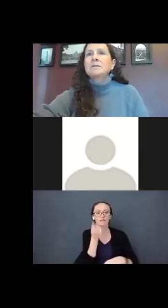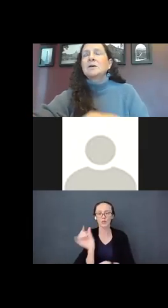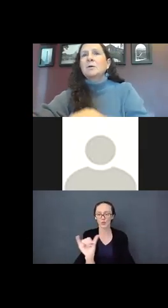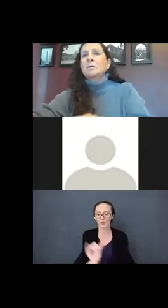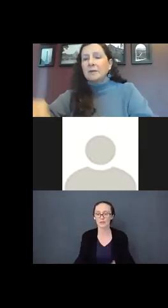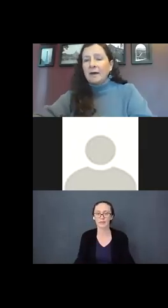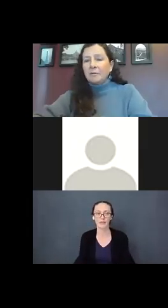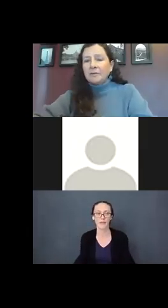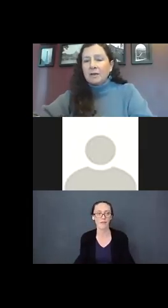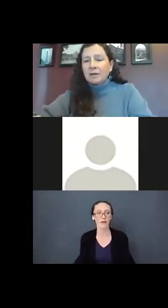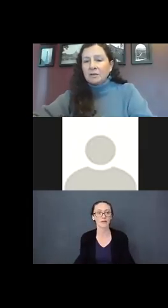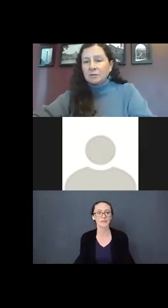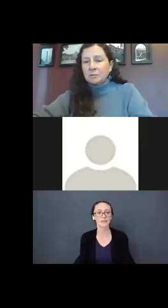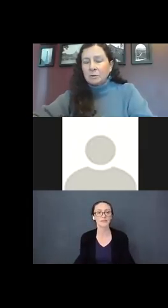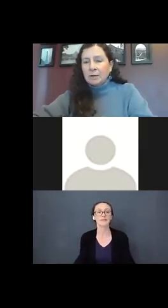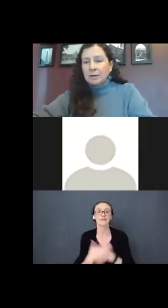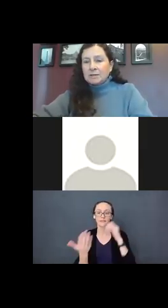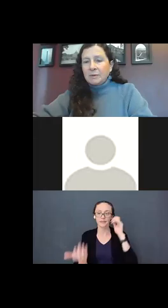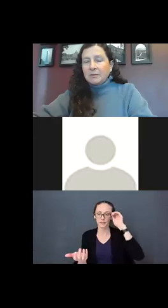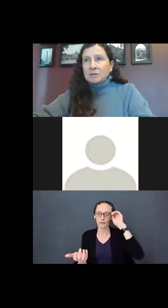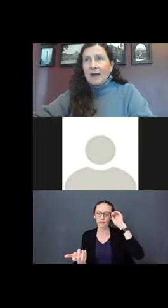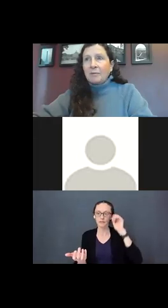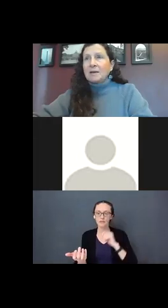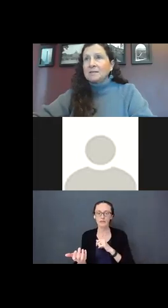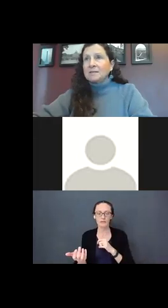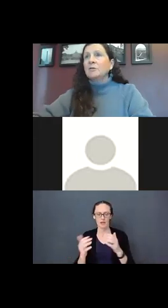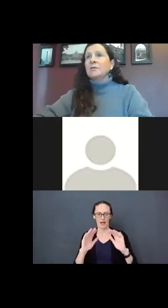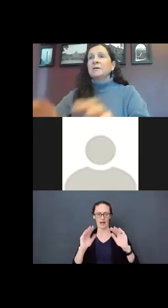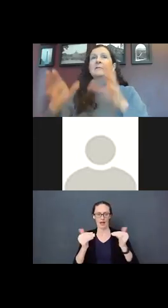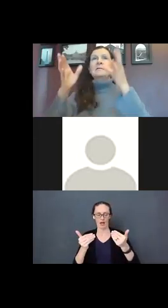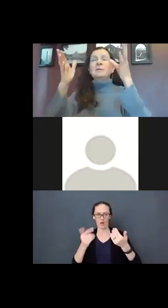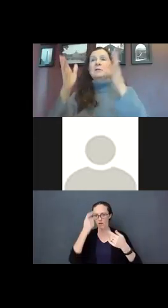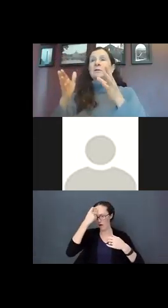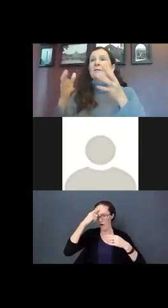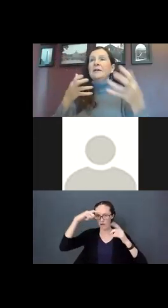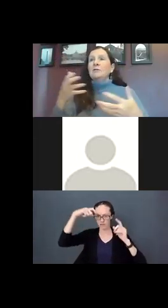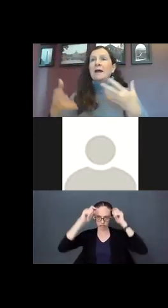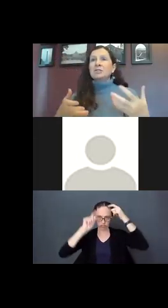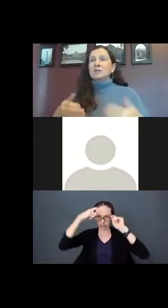so that the baby understands what I am feeling. The other things we can do build those pathways and the pillar of interactions